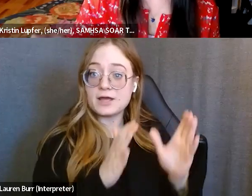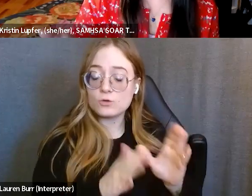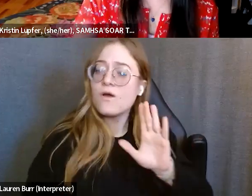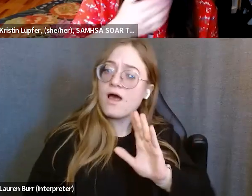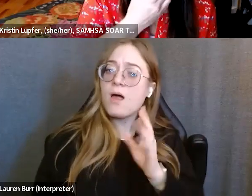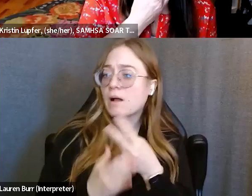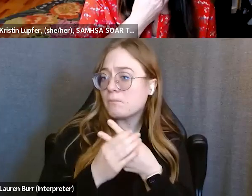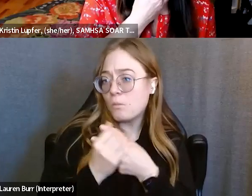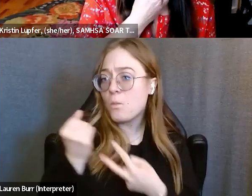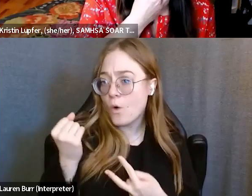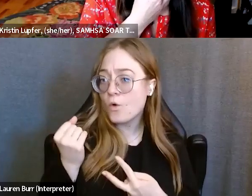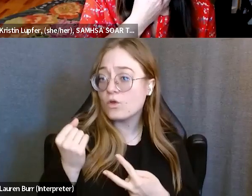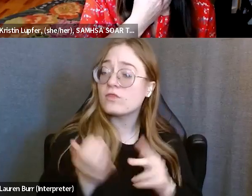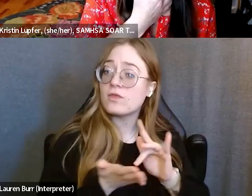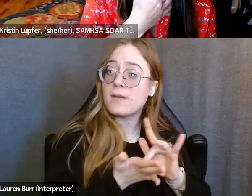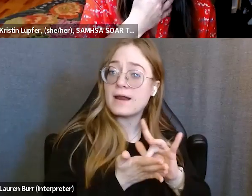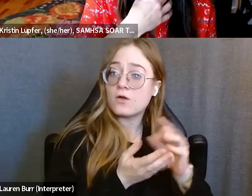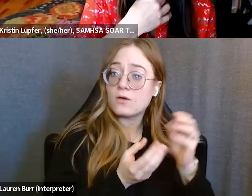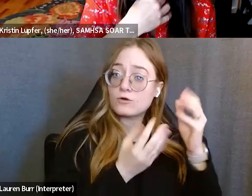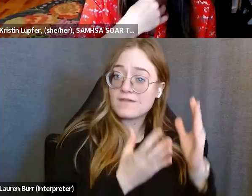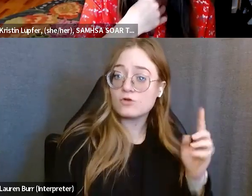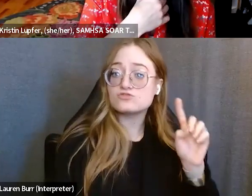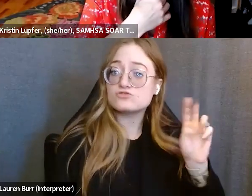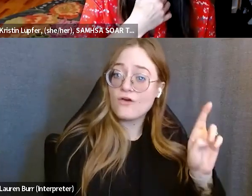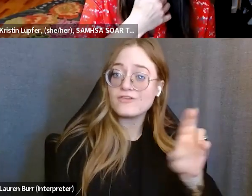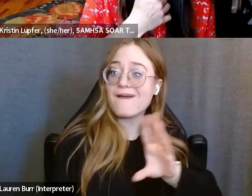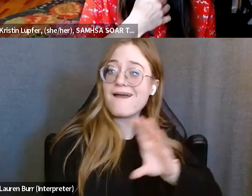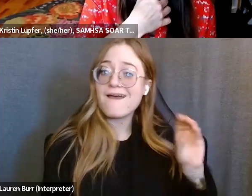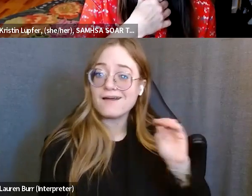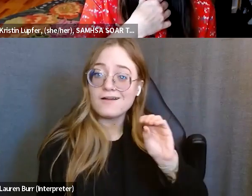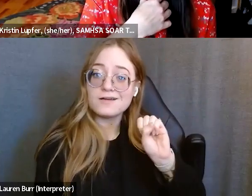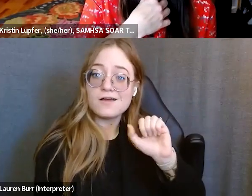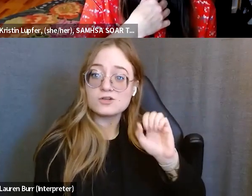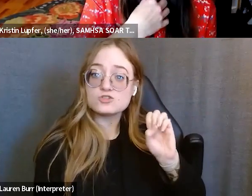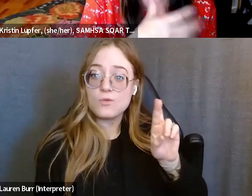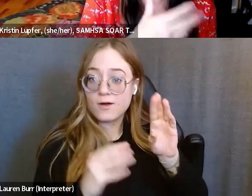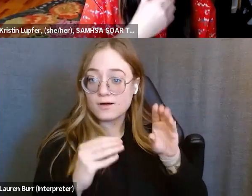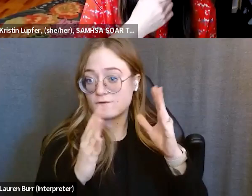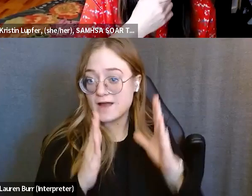and, you know, medical providers. So for Dr. Krishna and you, about, you know, talking with individuals about, you know, the value